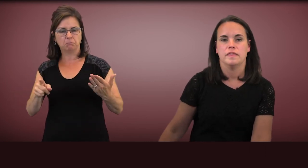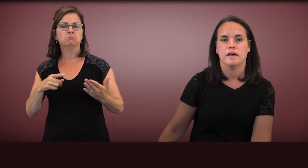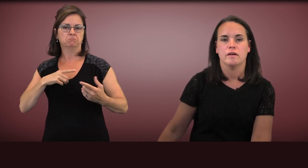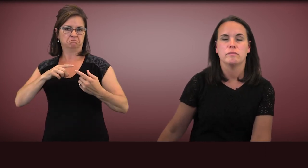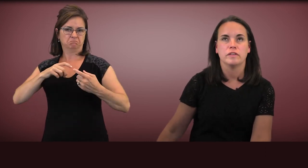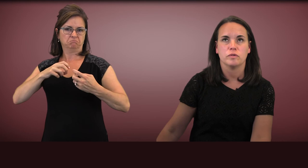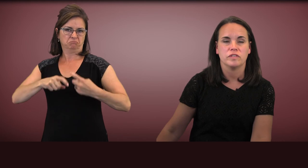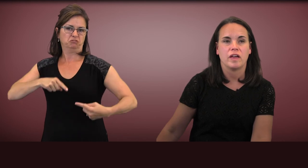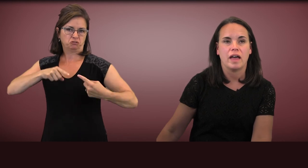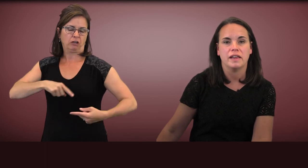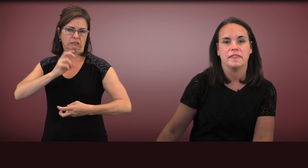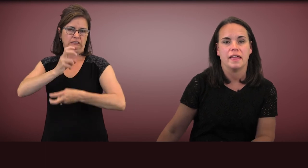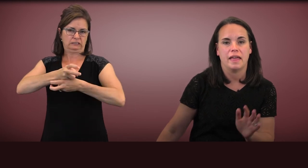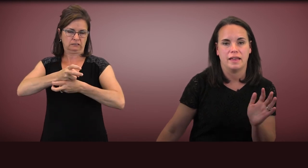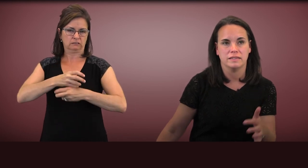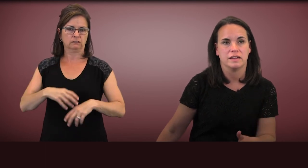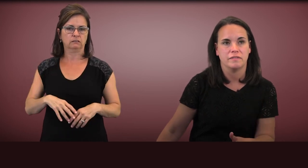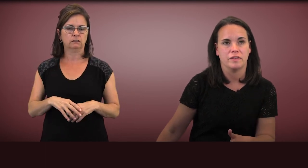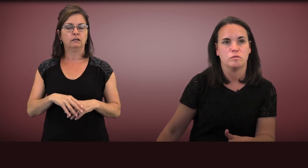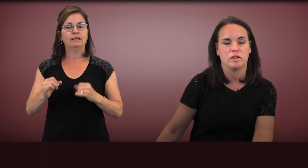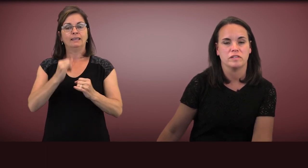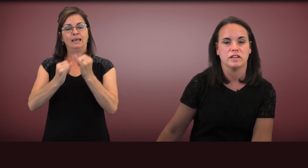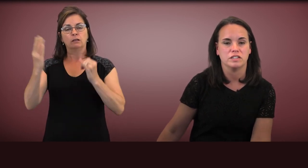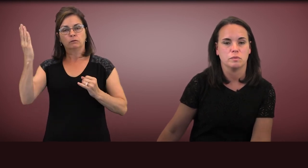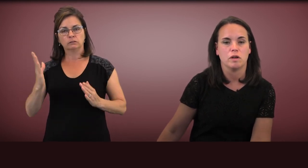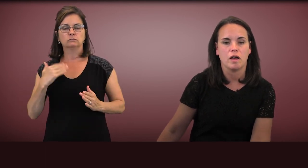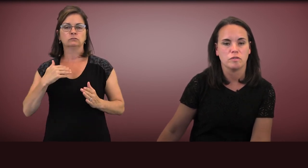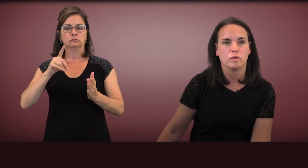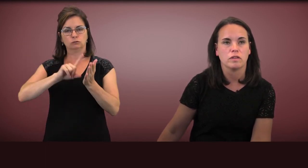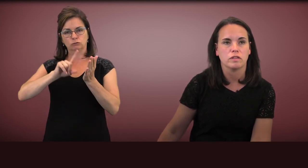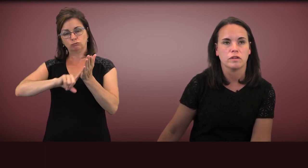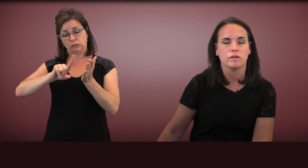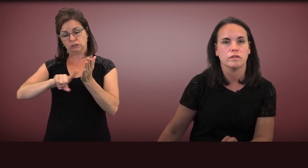The resource guide at the end of this presentation will also include